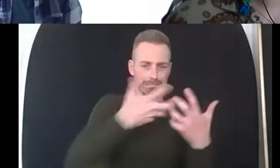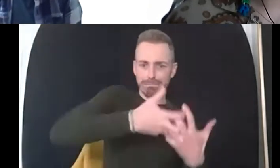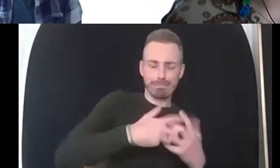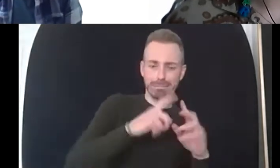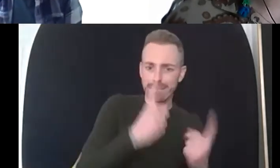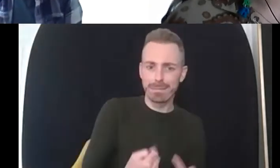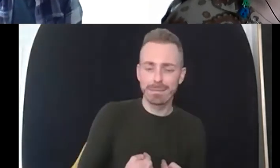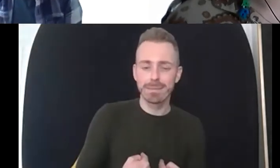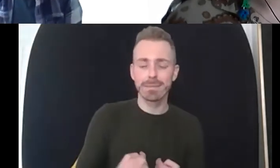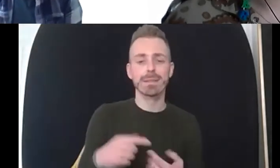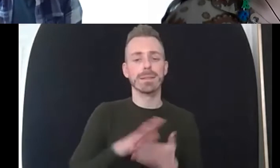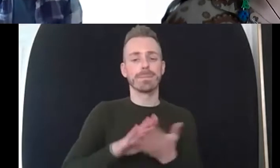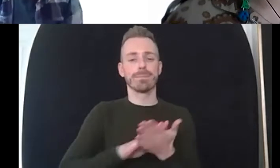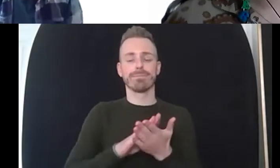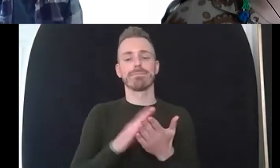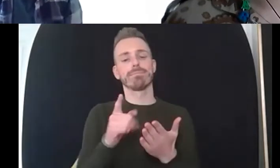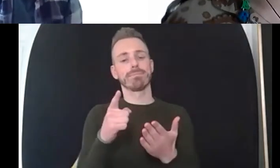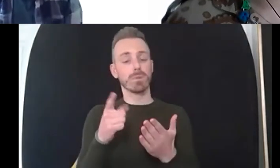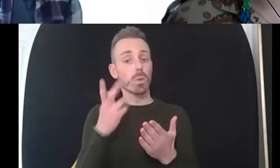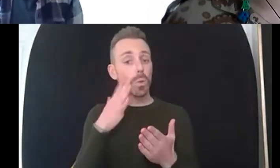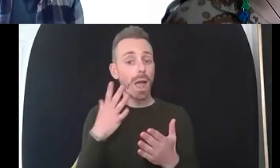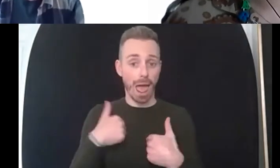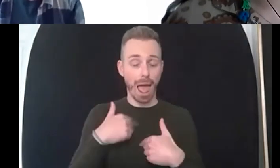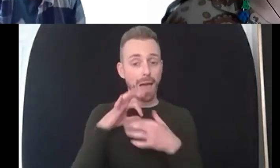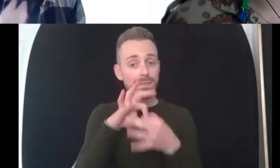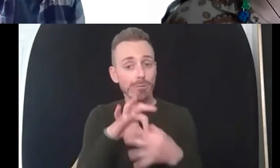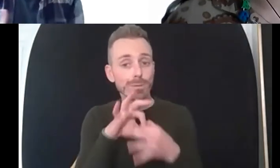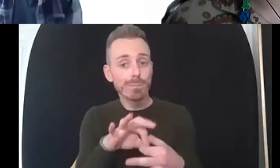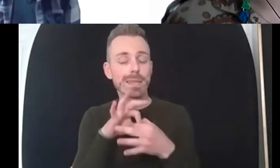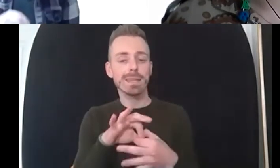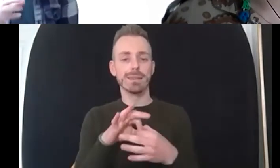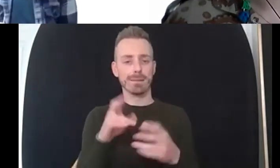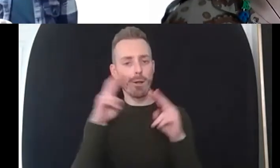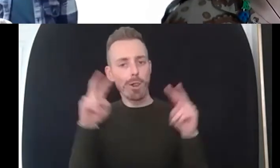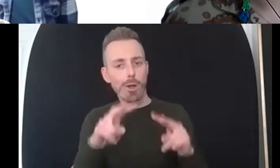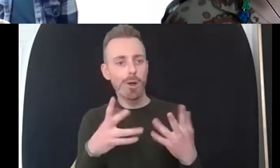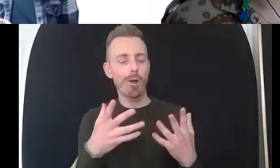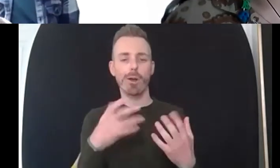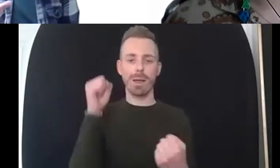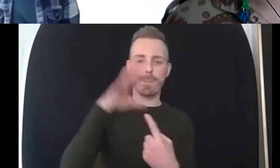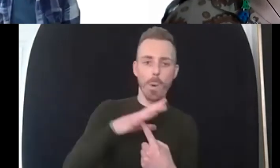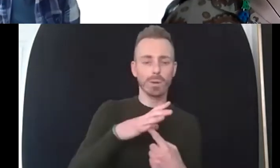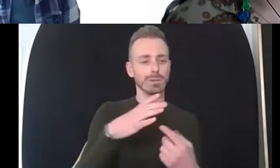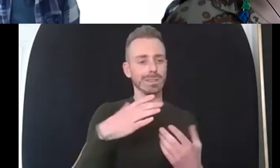and feeding people keeping people warm clothing people etc we haven't to forget that